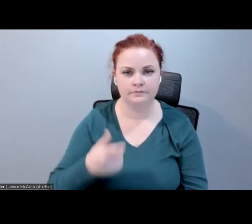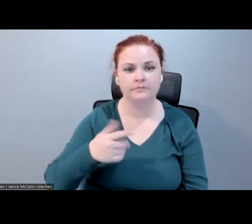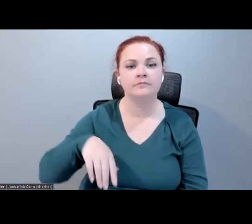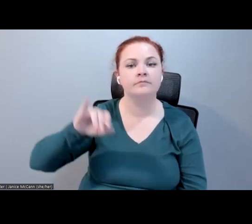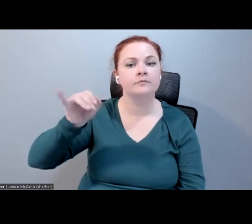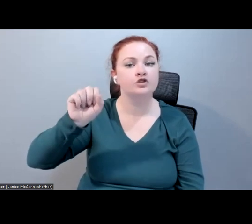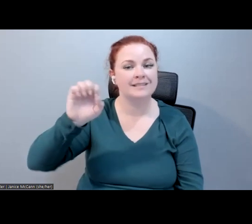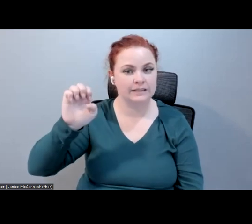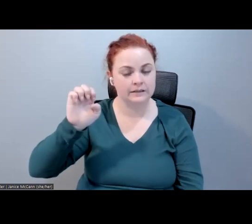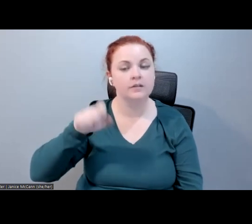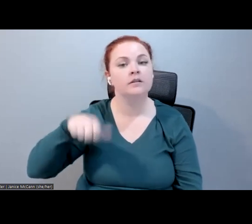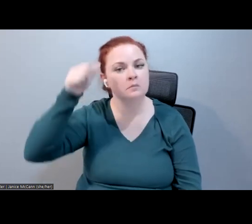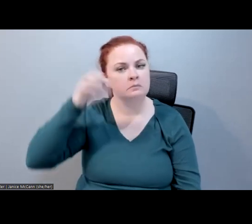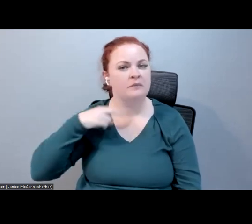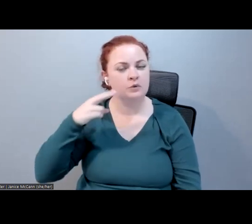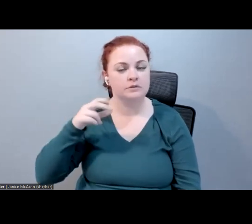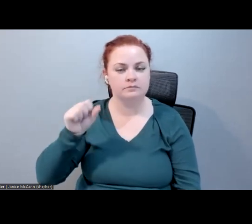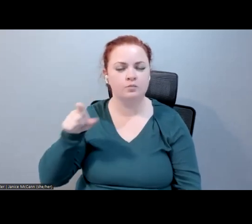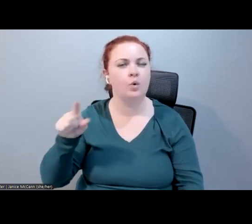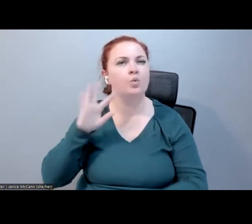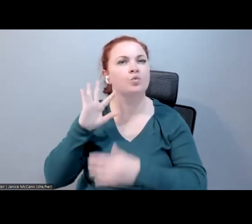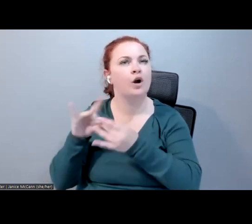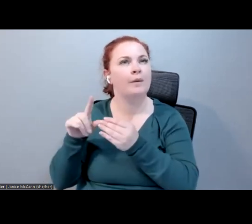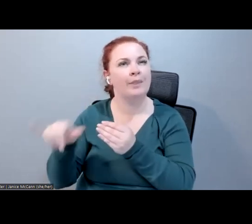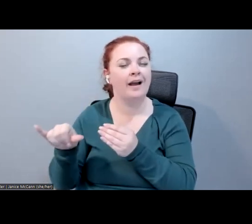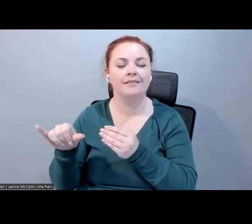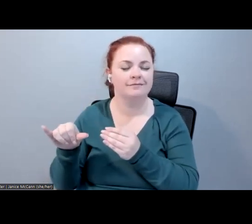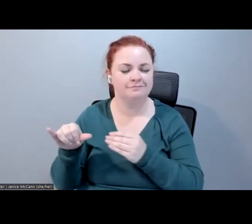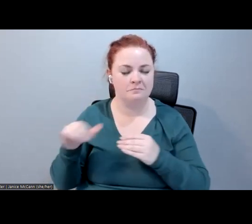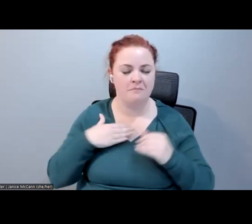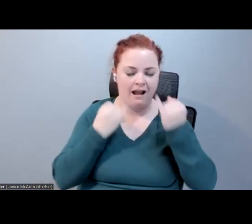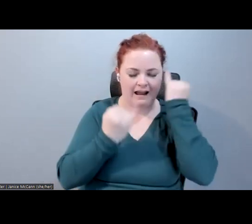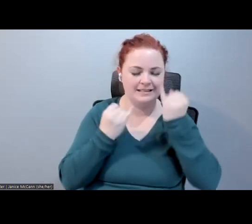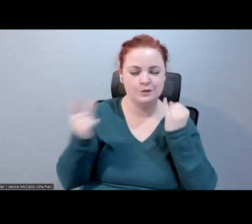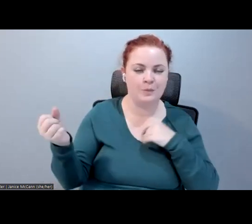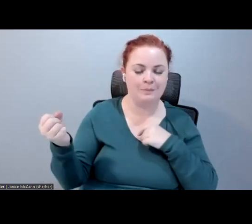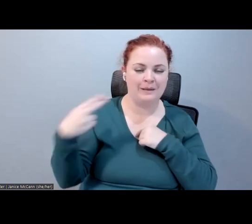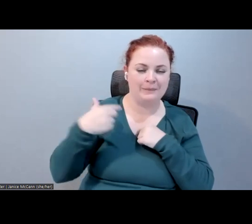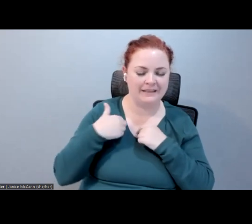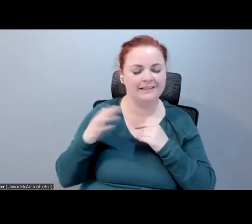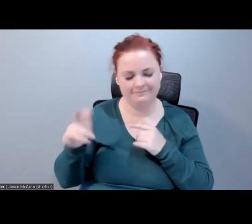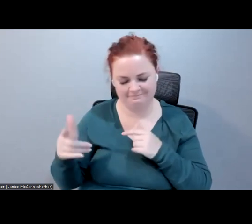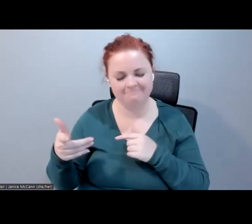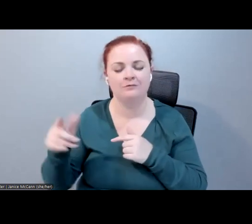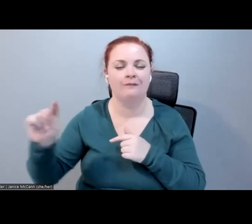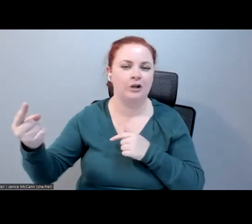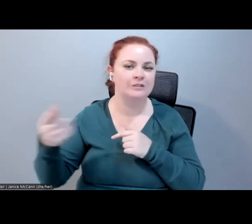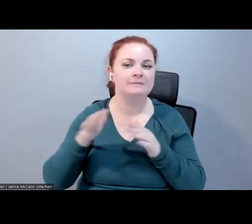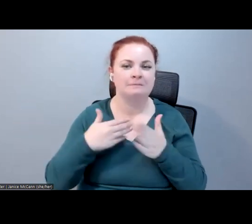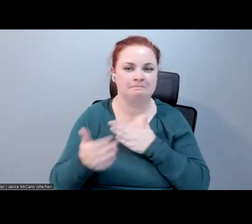you are talking. I know when we were talking about, and some of